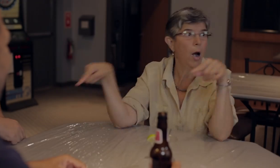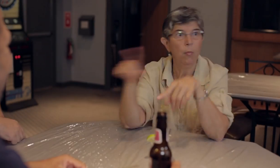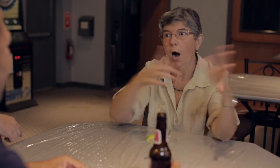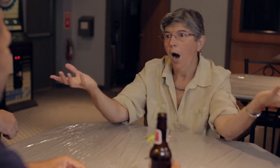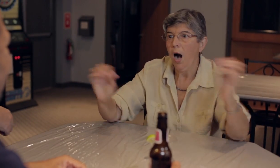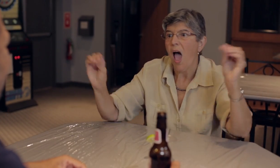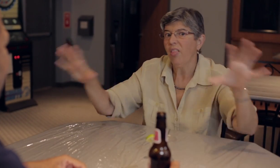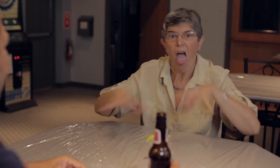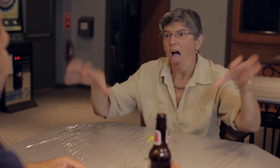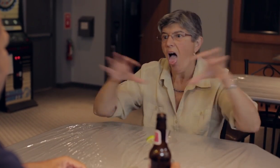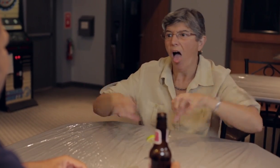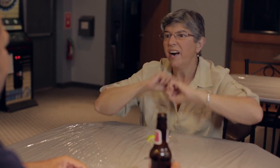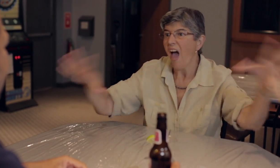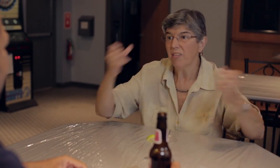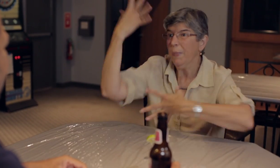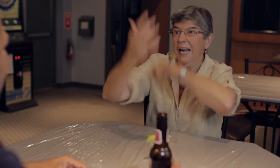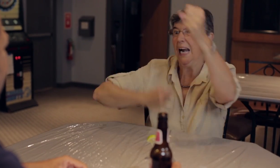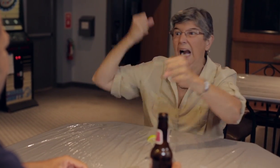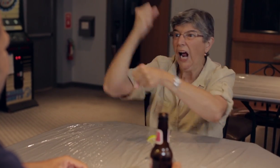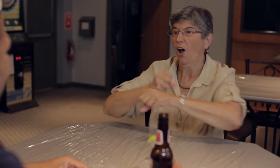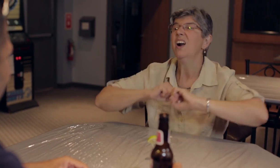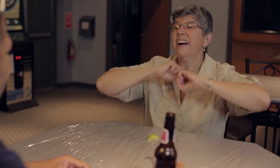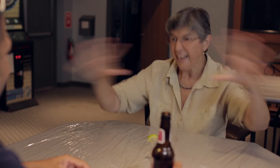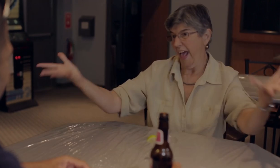These people have done nothing for many years. Nothing!